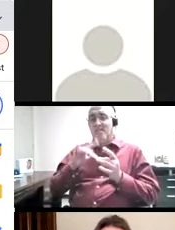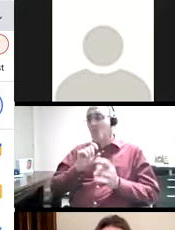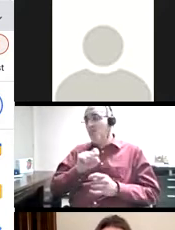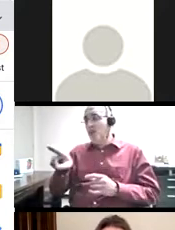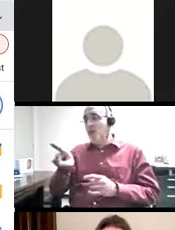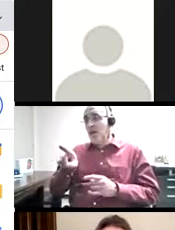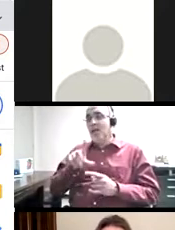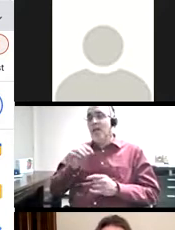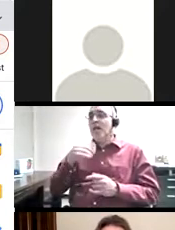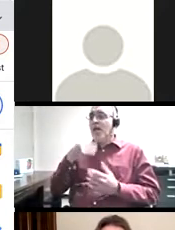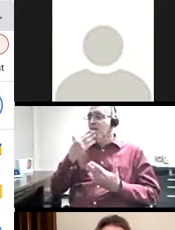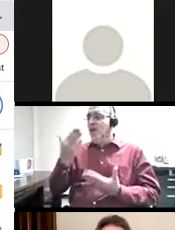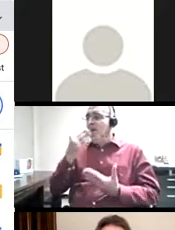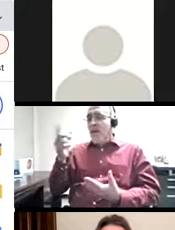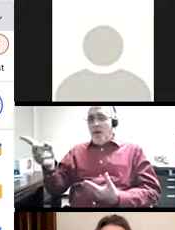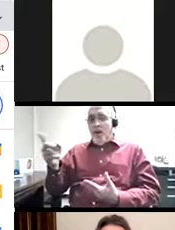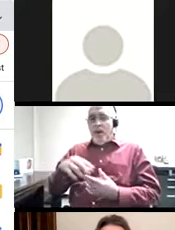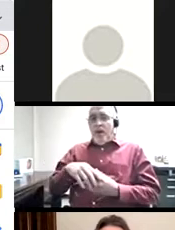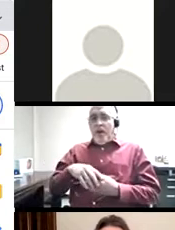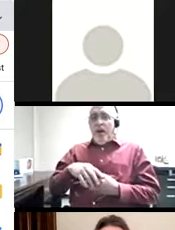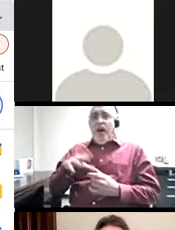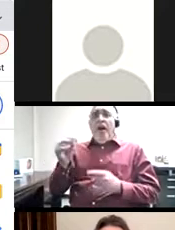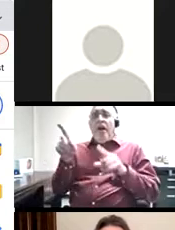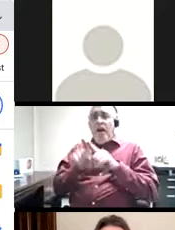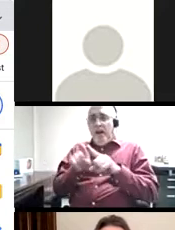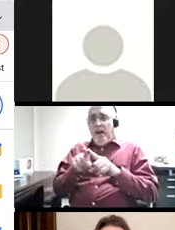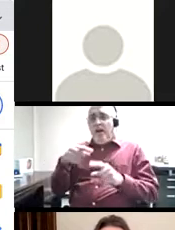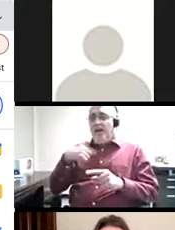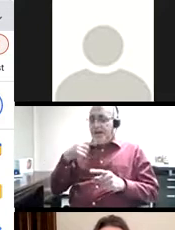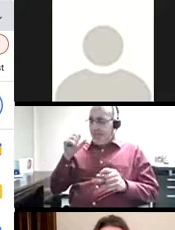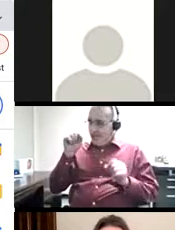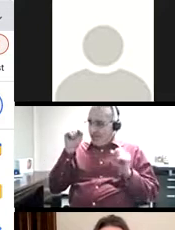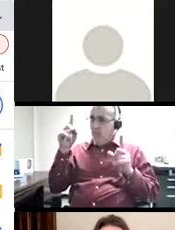end up threading her questions back into our conversation and thanking her as i do so.